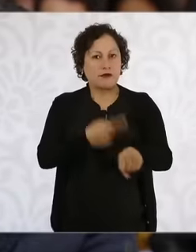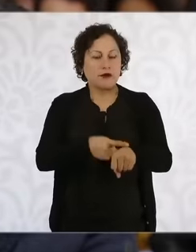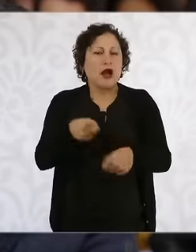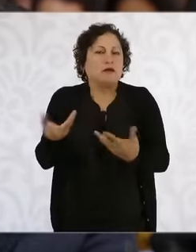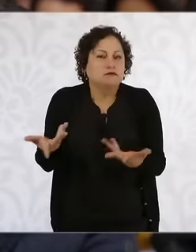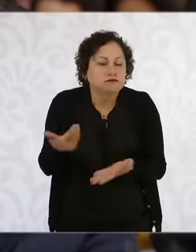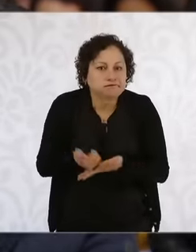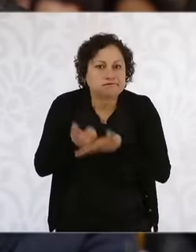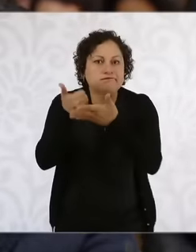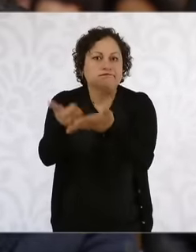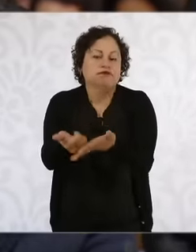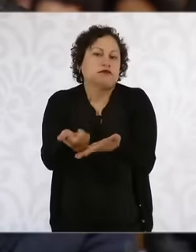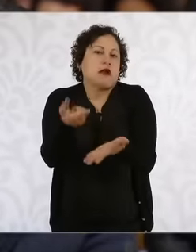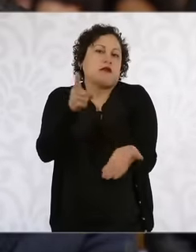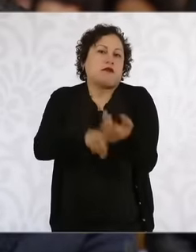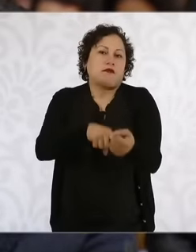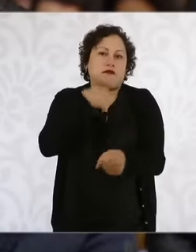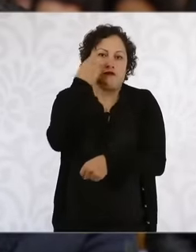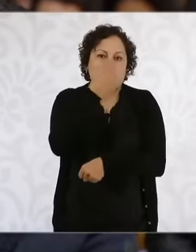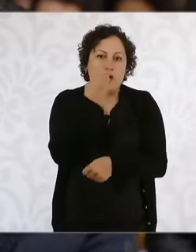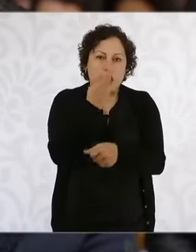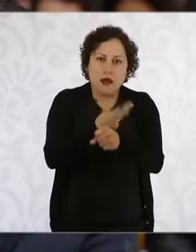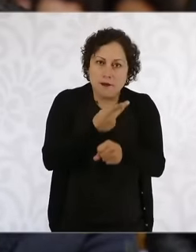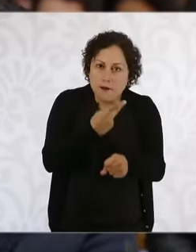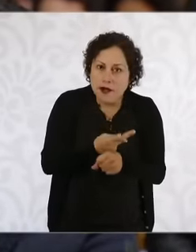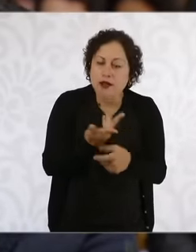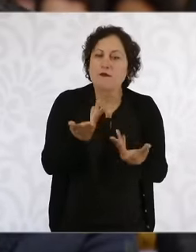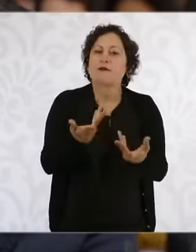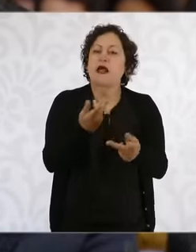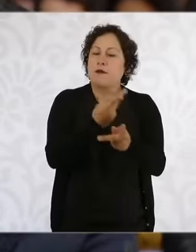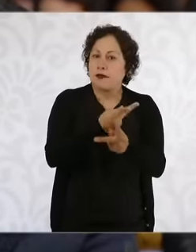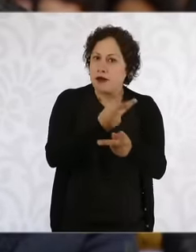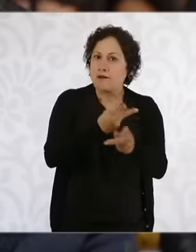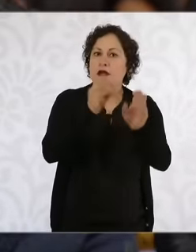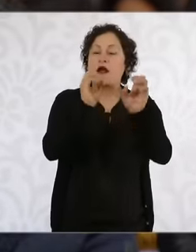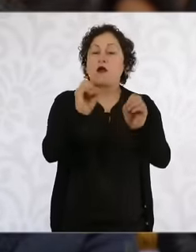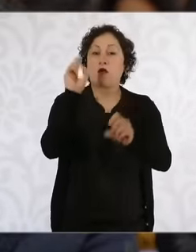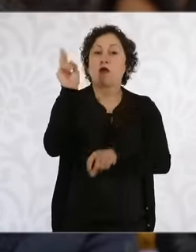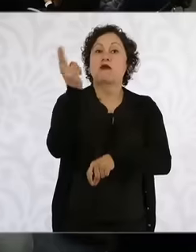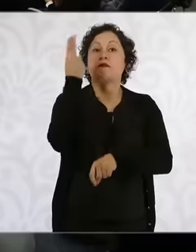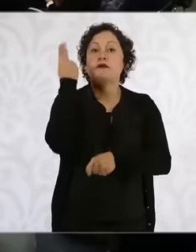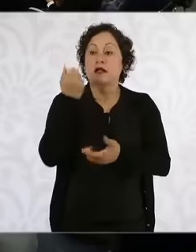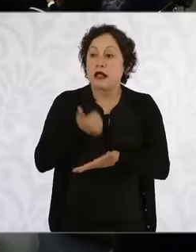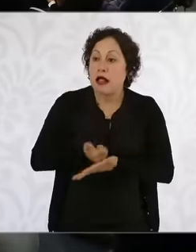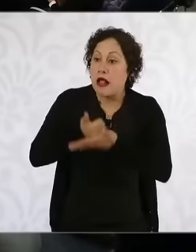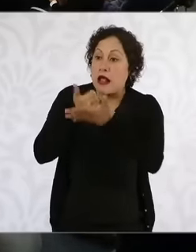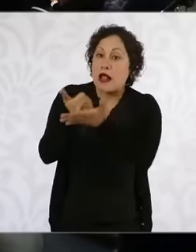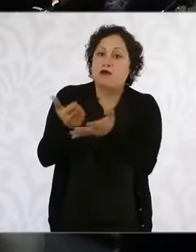such as high school and universities that are psychologically content president s is